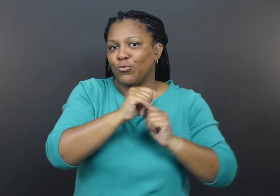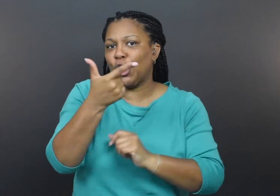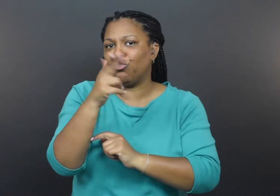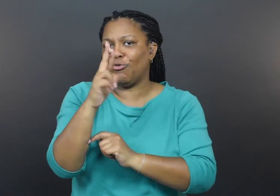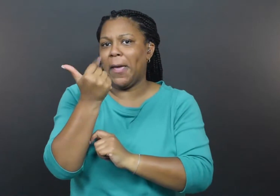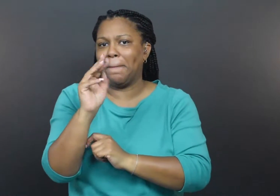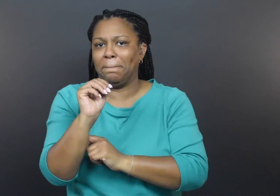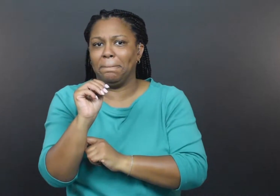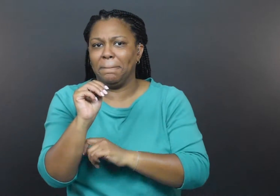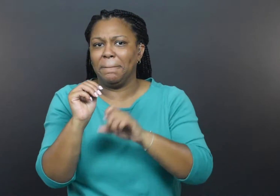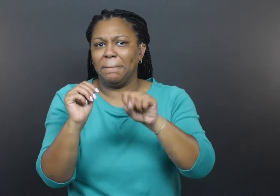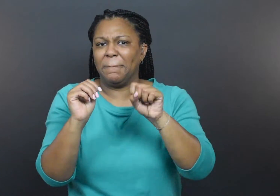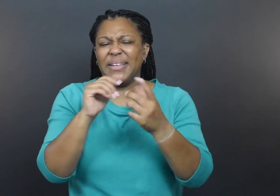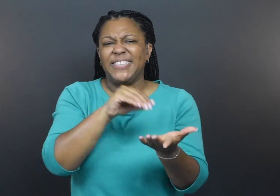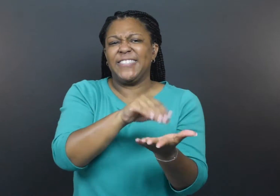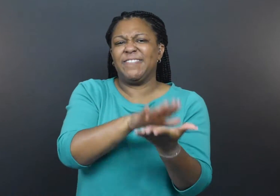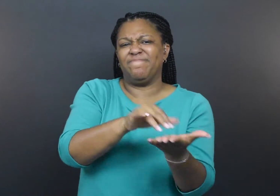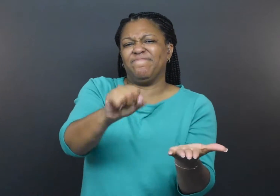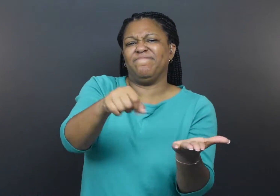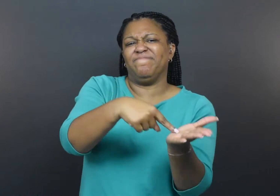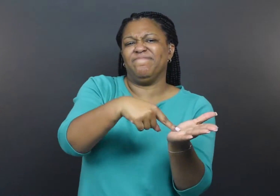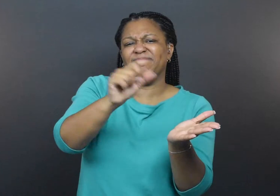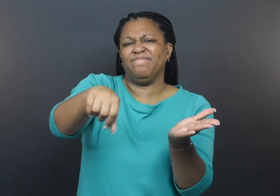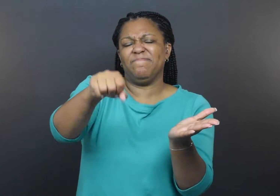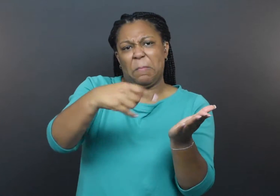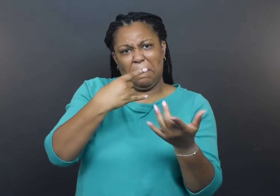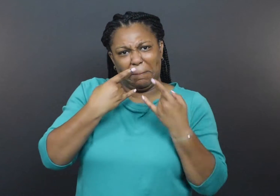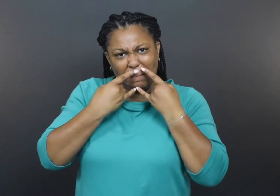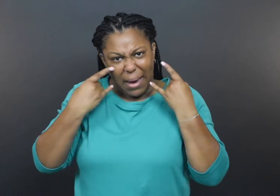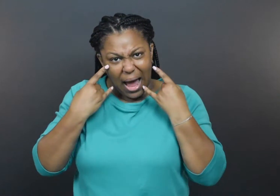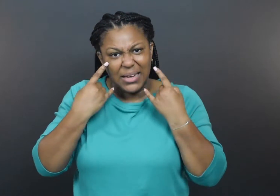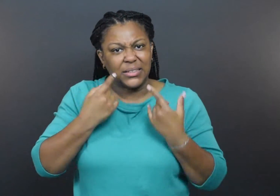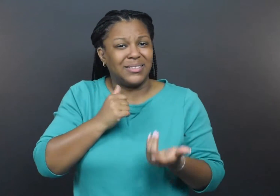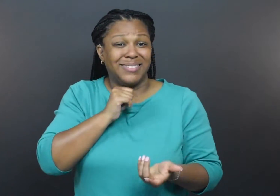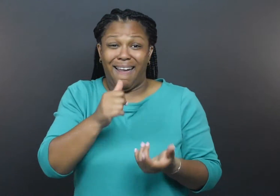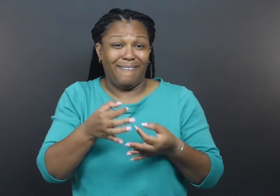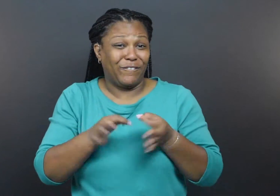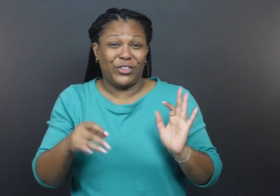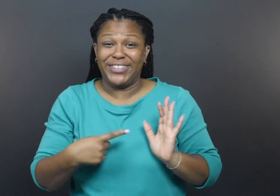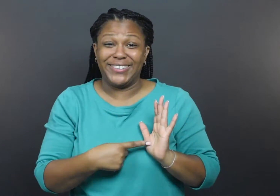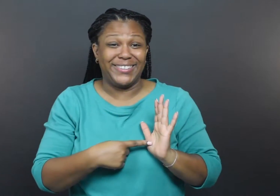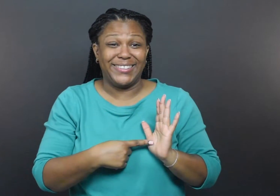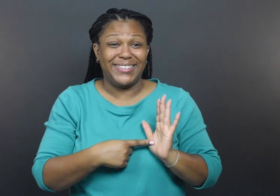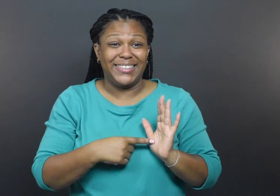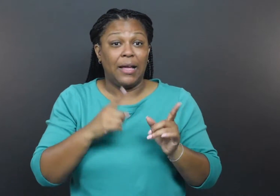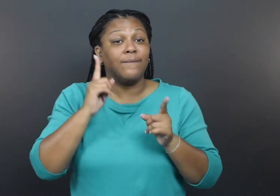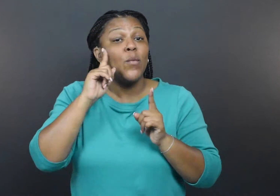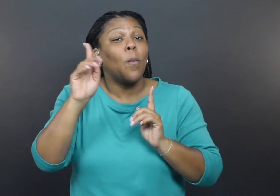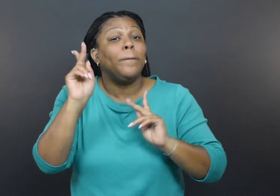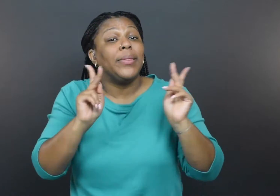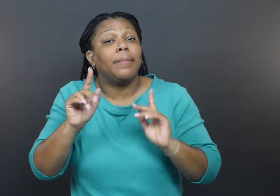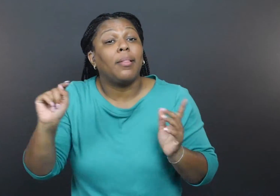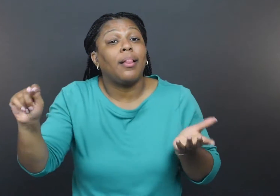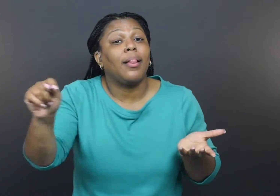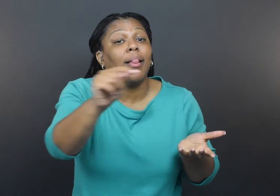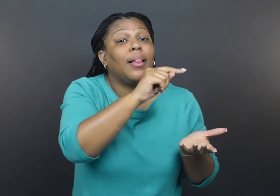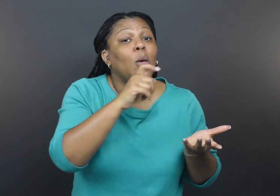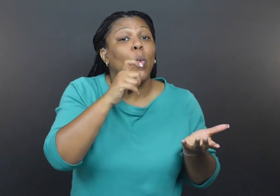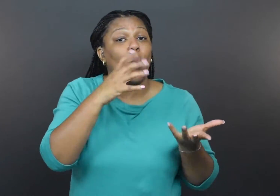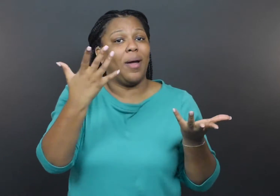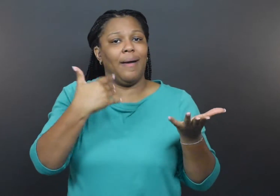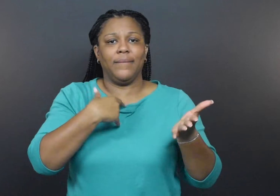noted, “Masks are not free, and for some people the cost of masks is a burden.